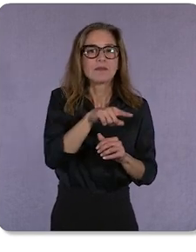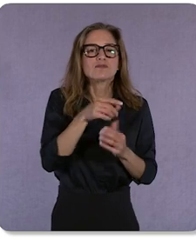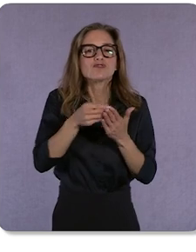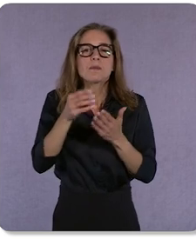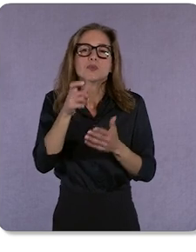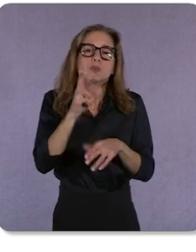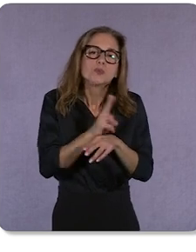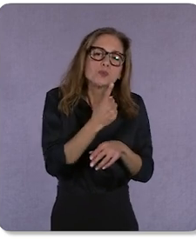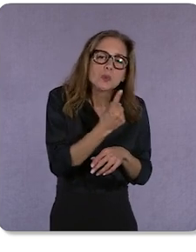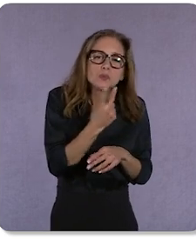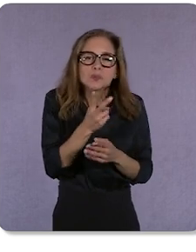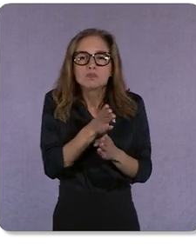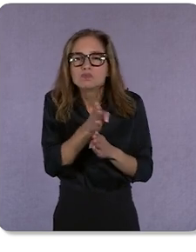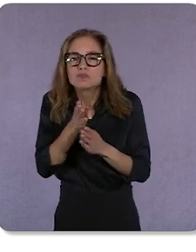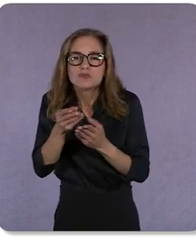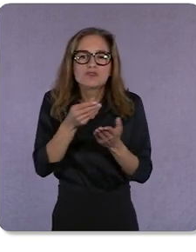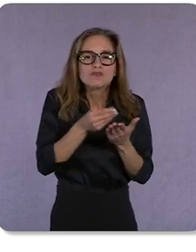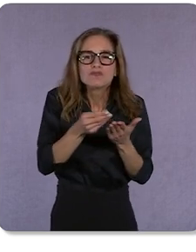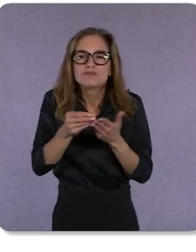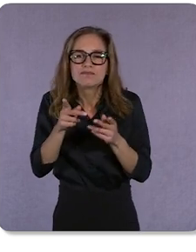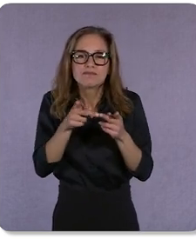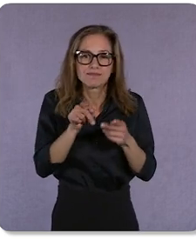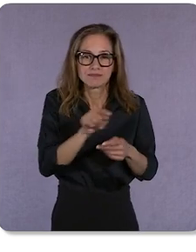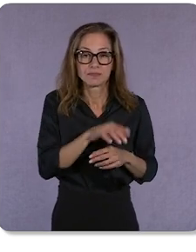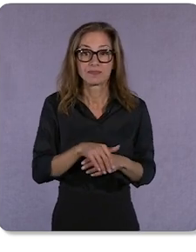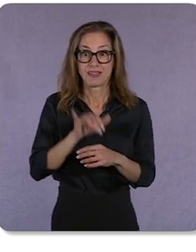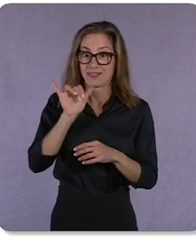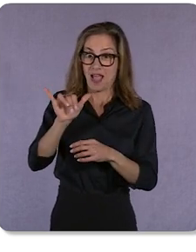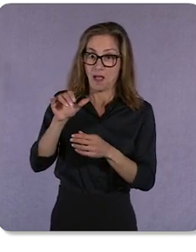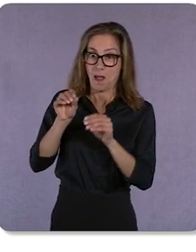So to capitalize on this opportunity, it’s going to require something new.